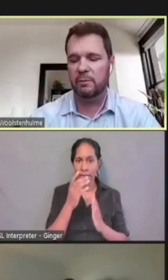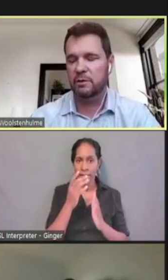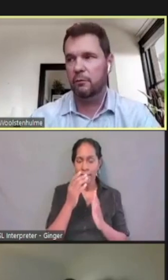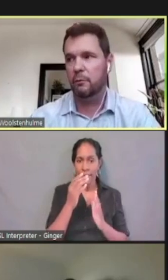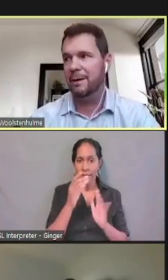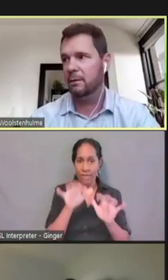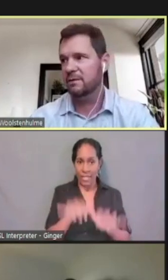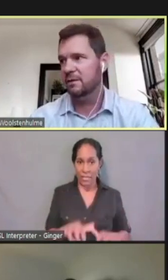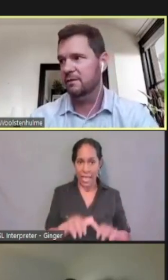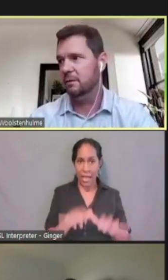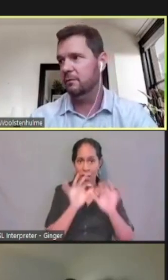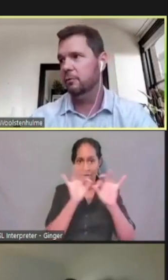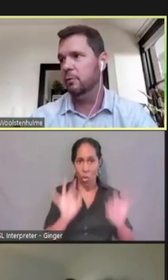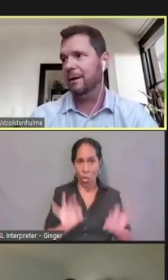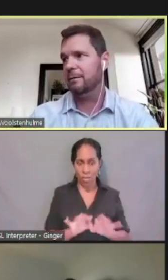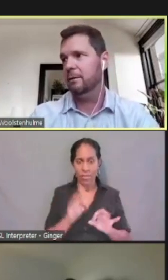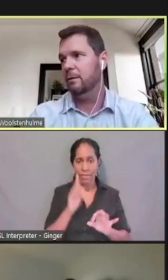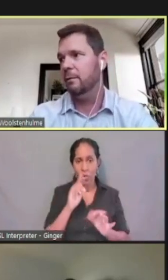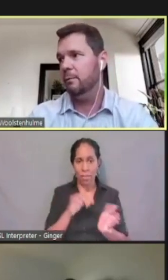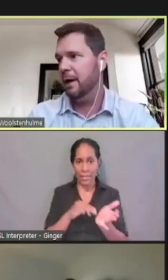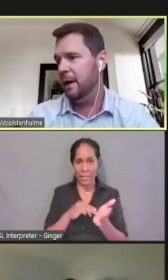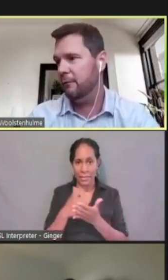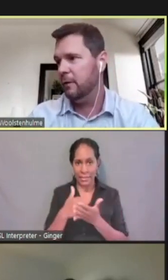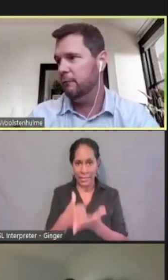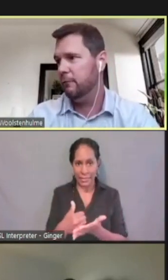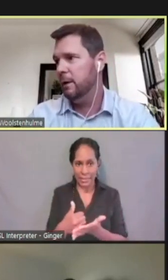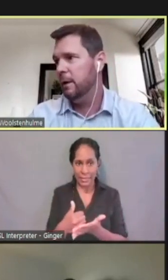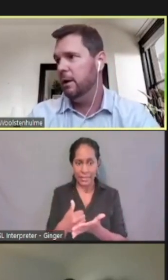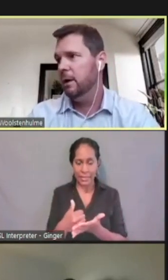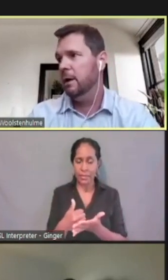especially for medical assistance to act on behalf of